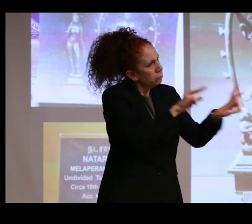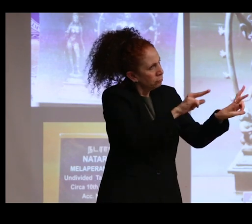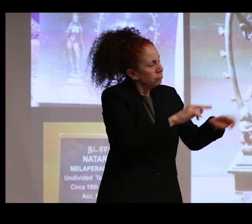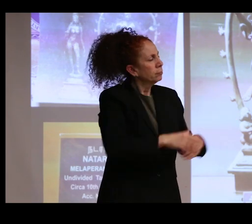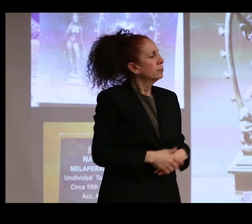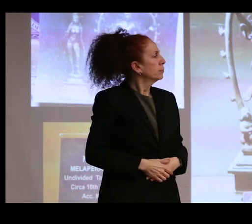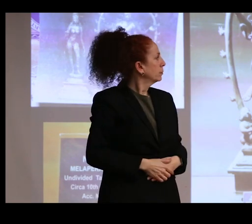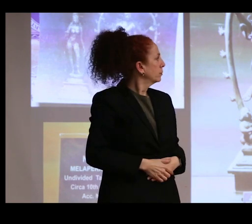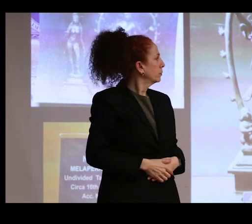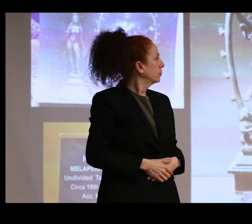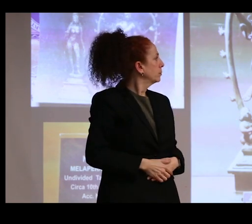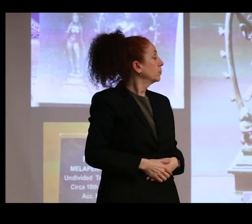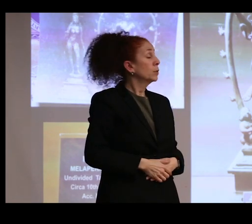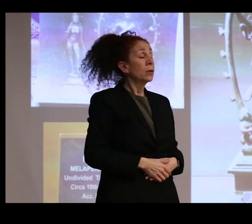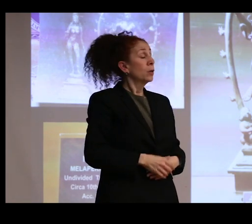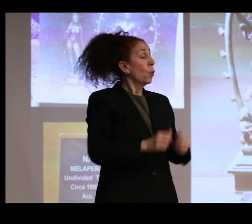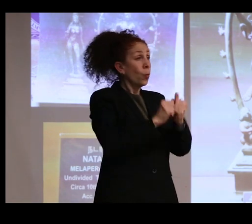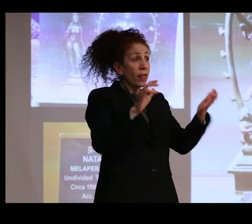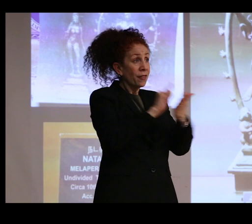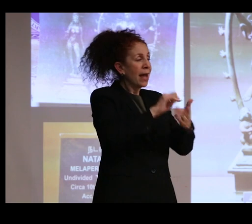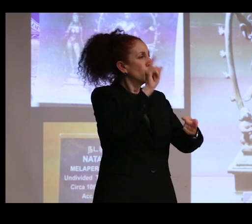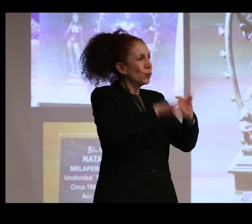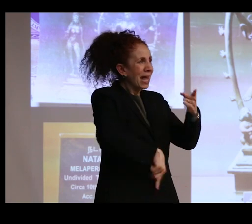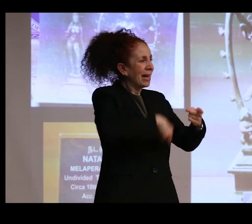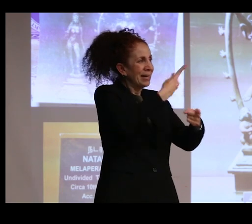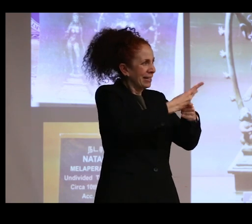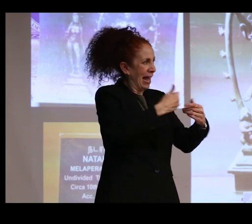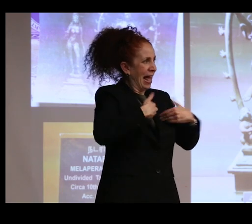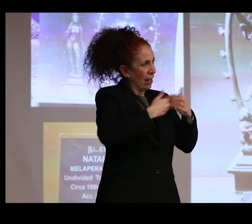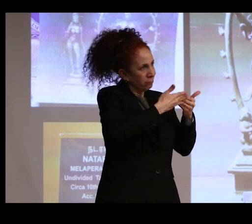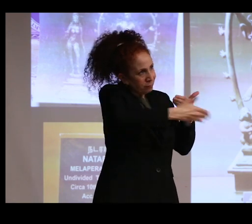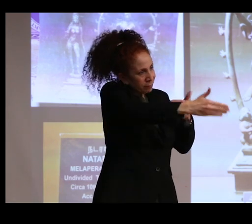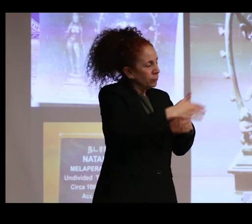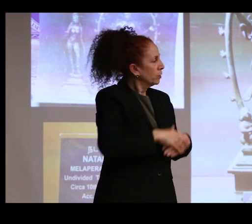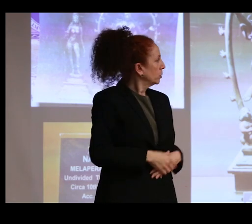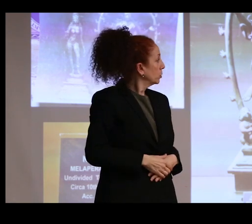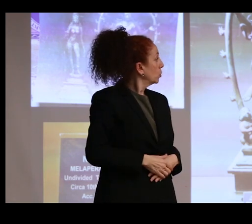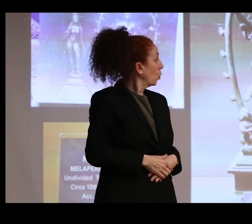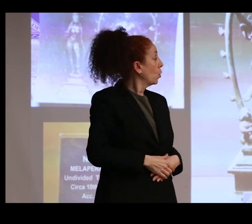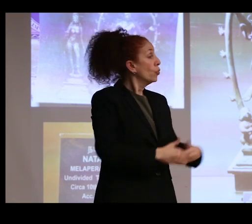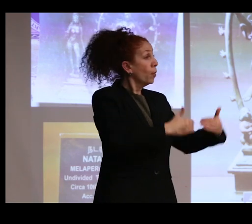as cannot otherwise be obtained." So with the burden of standing for all of Indian art and art